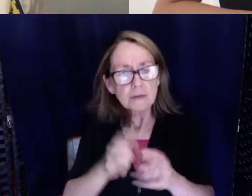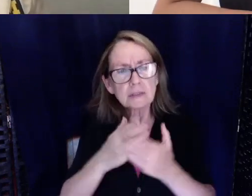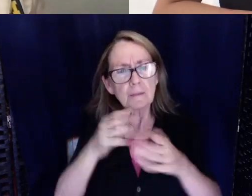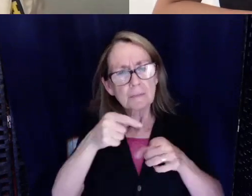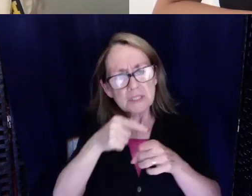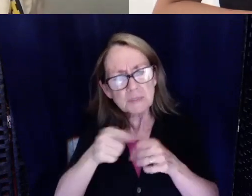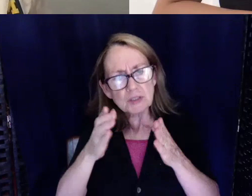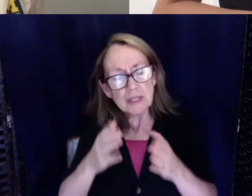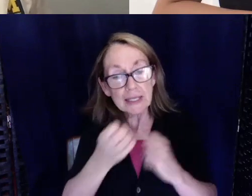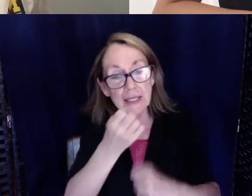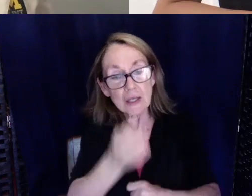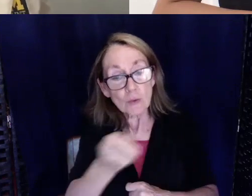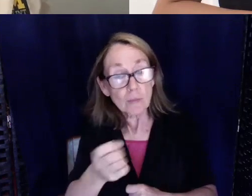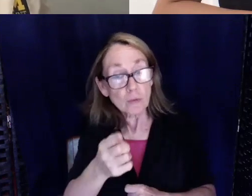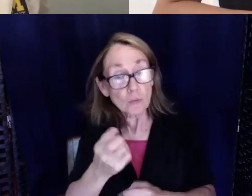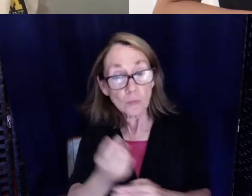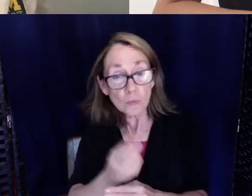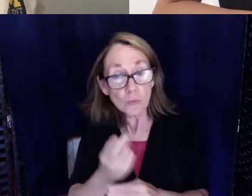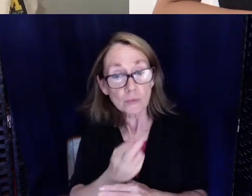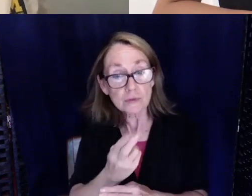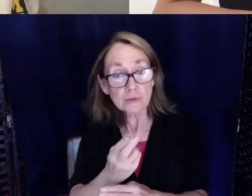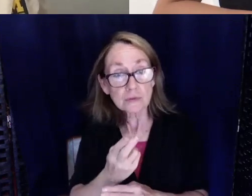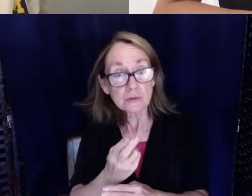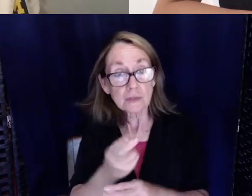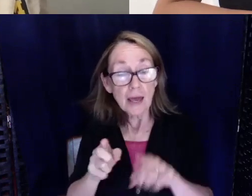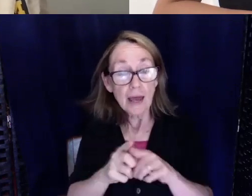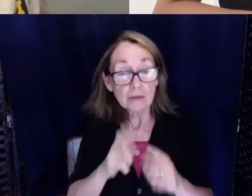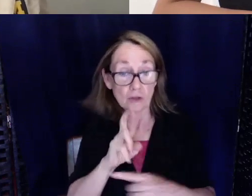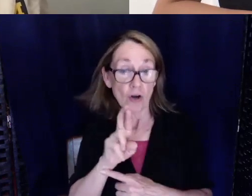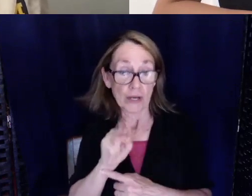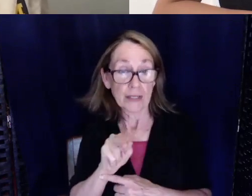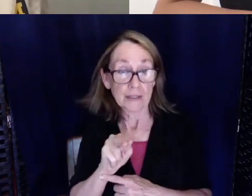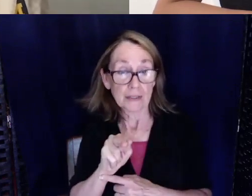equipment that you might use as a registered nurse. For those folks